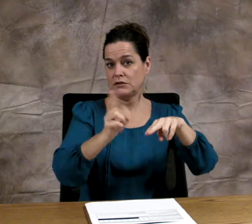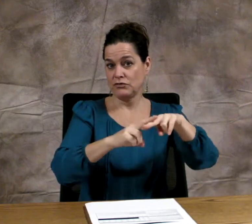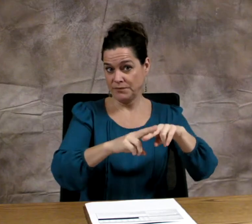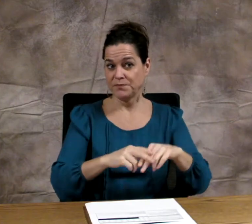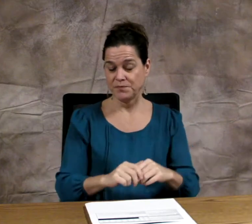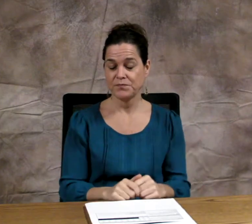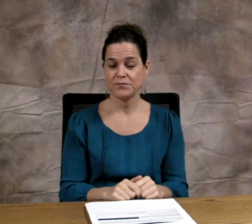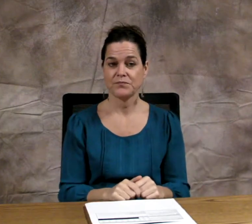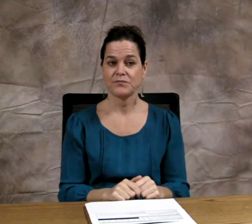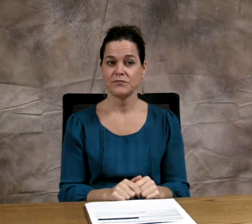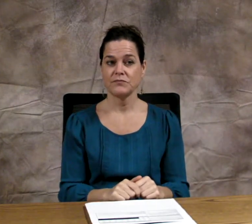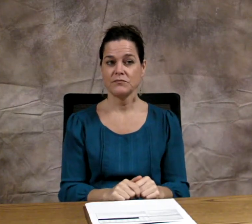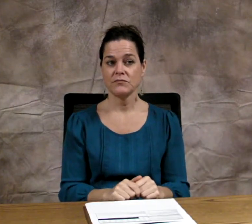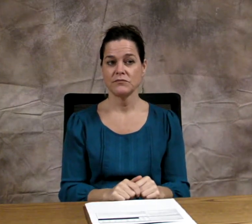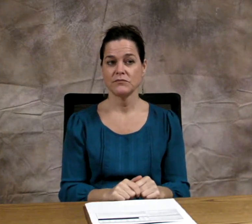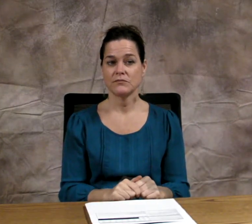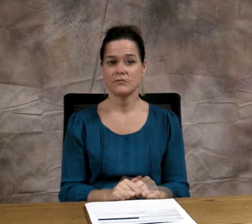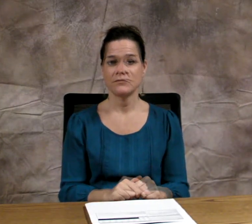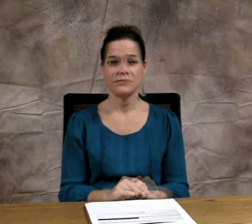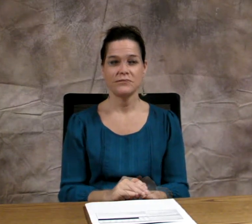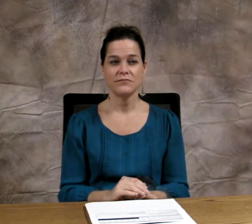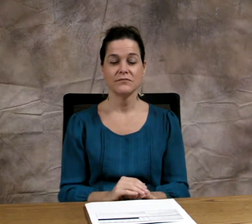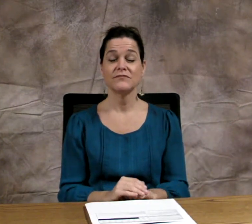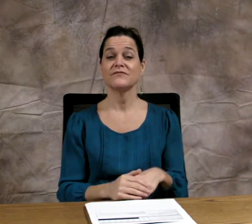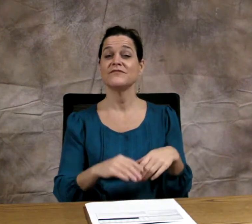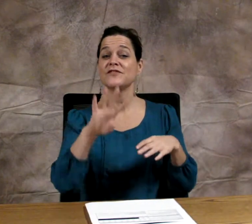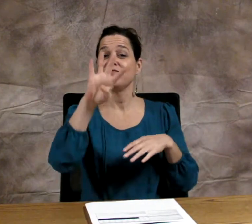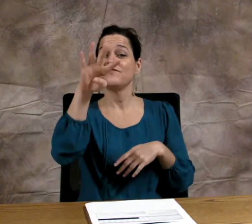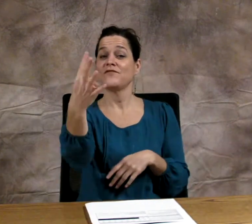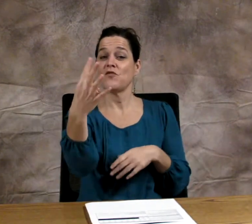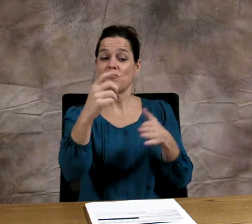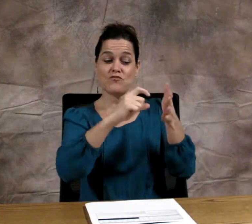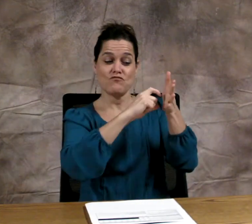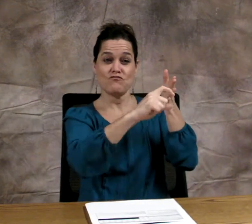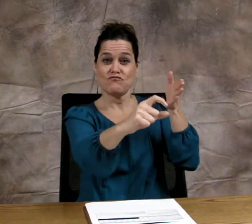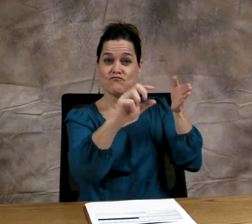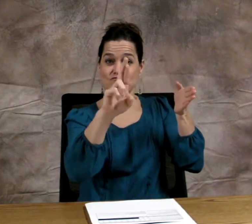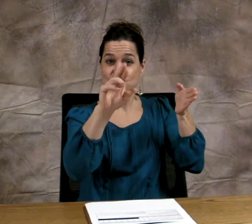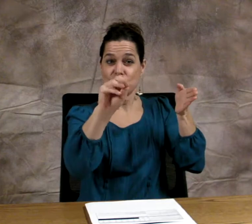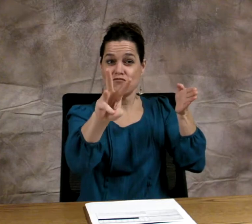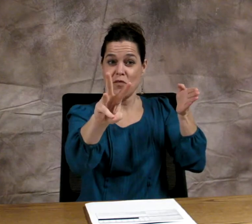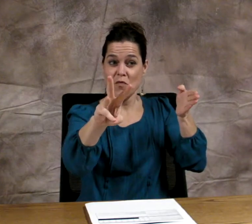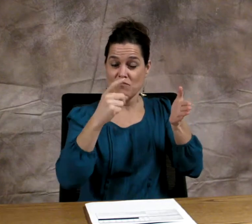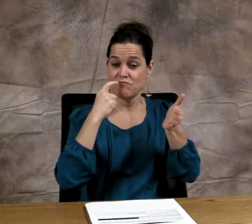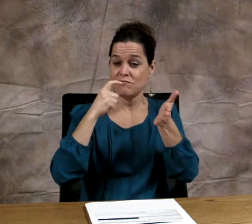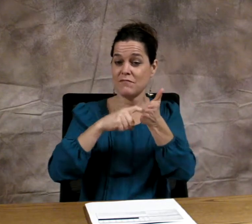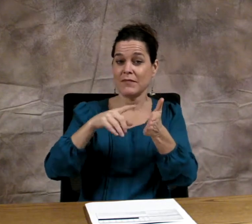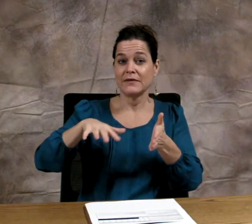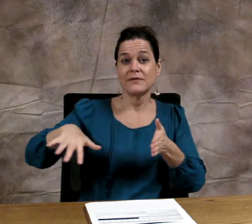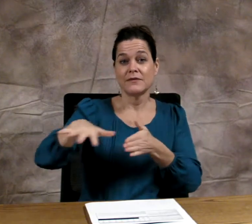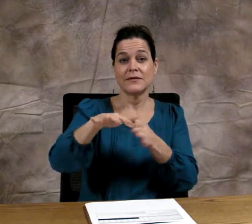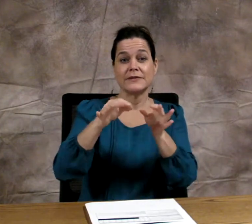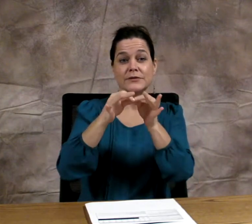Those two combined, will receive a rate increase.